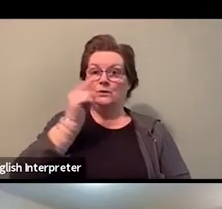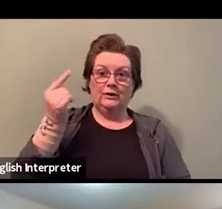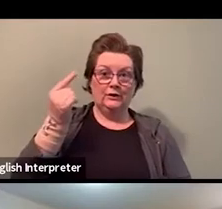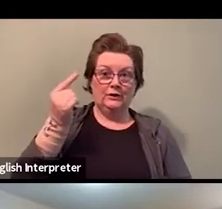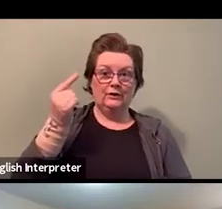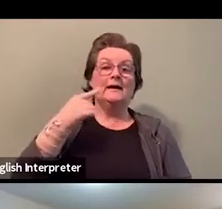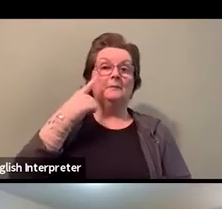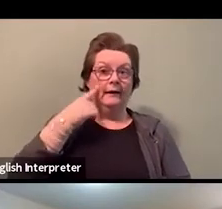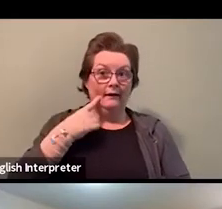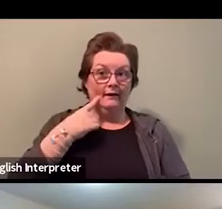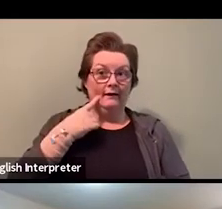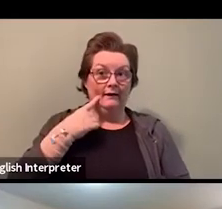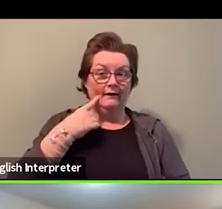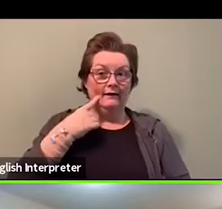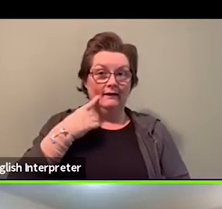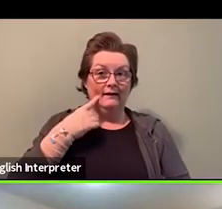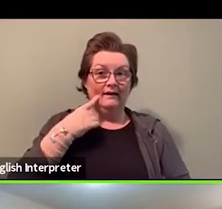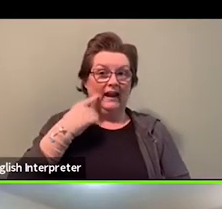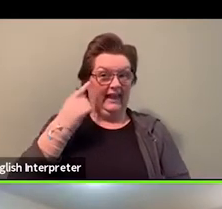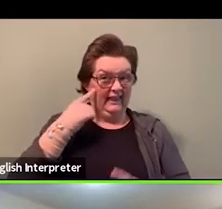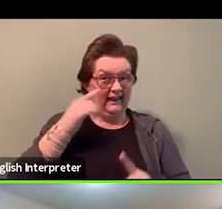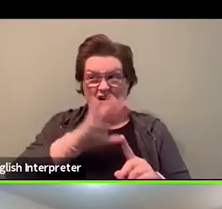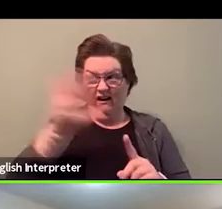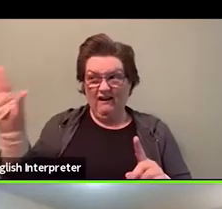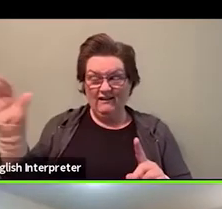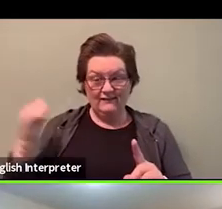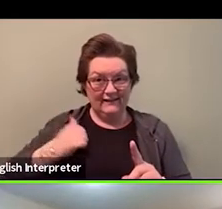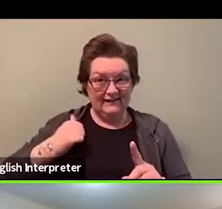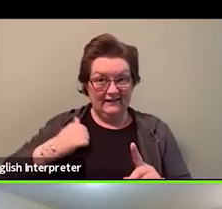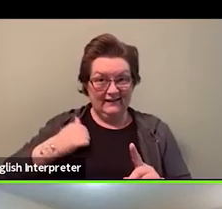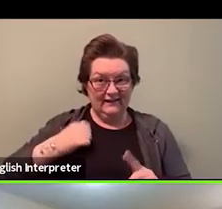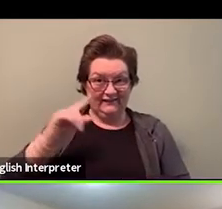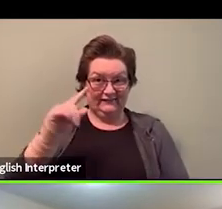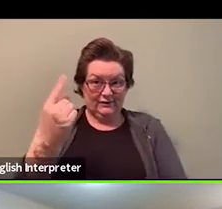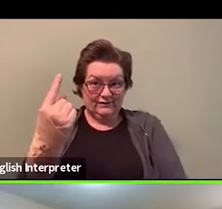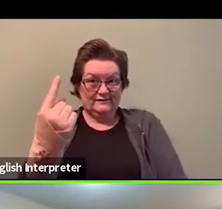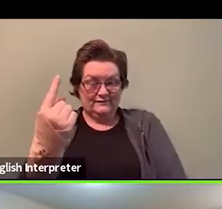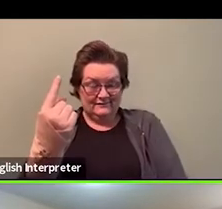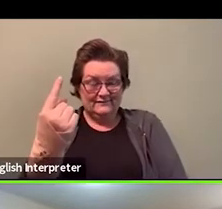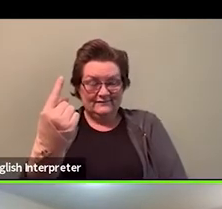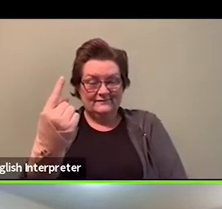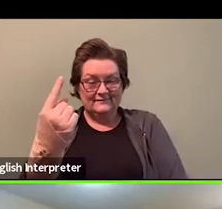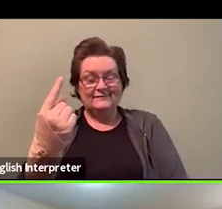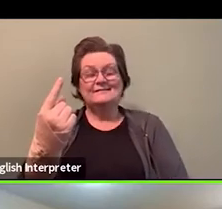and reportedly in all of Canada. So and having said that,